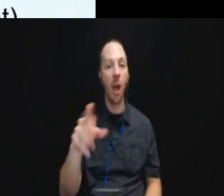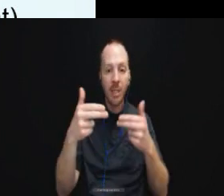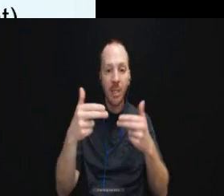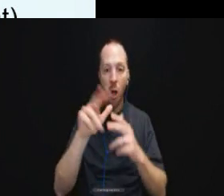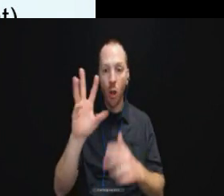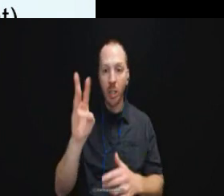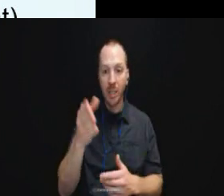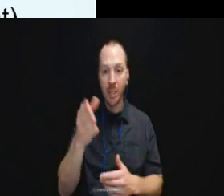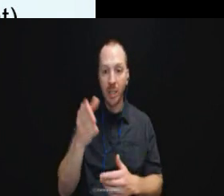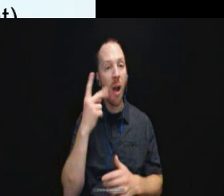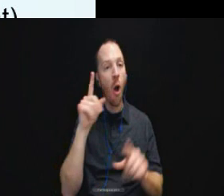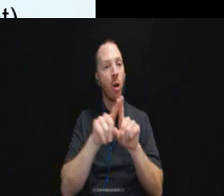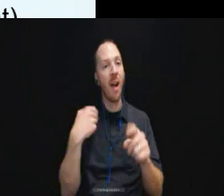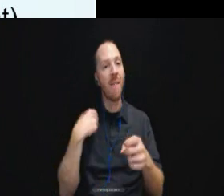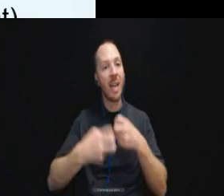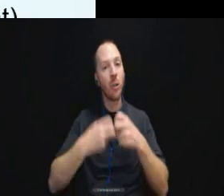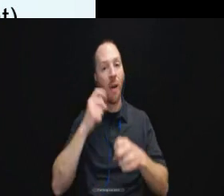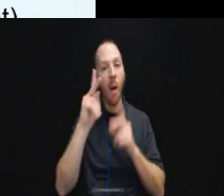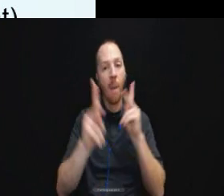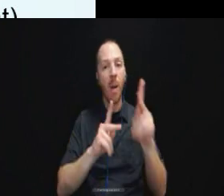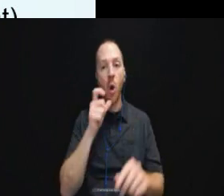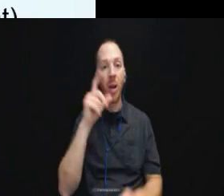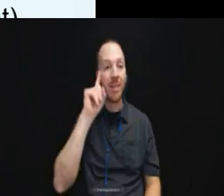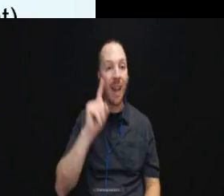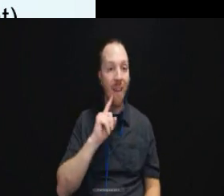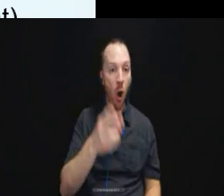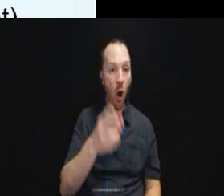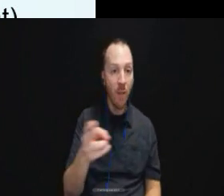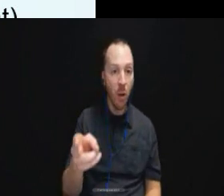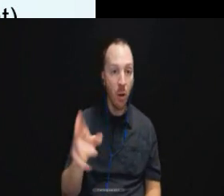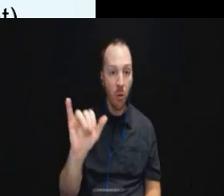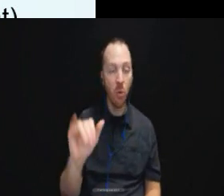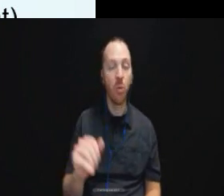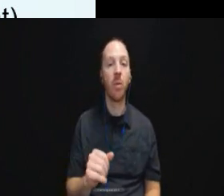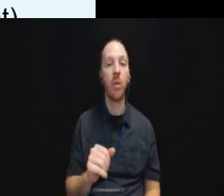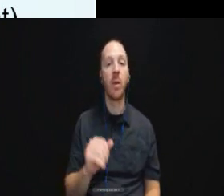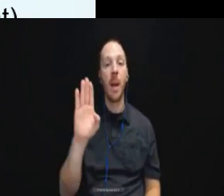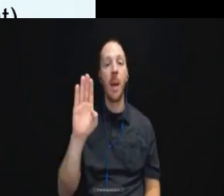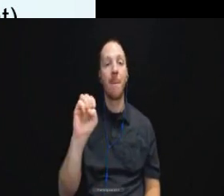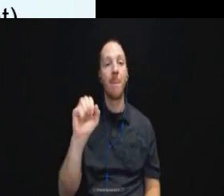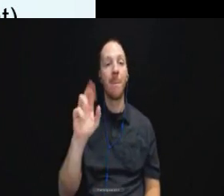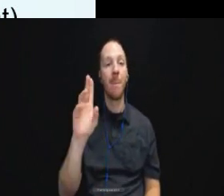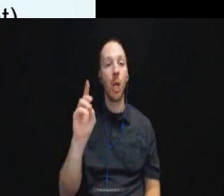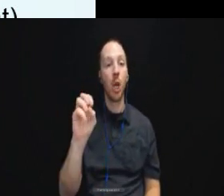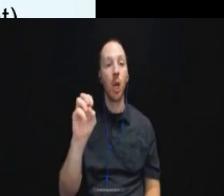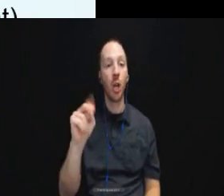folks who are deaf and hard of hearing. The Bearden case was brought by an individual who was deaf.